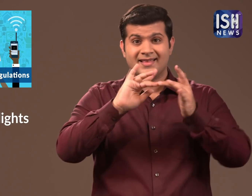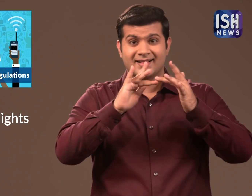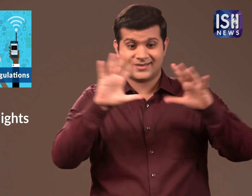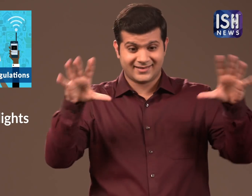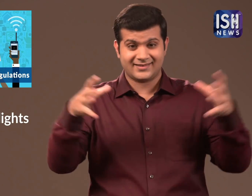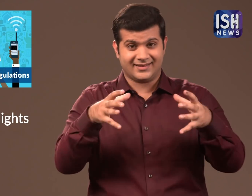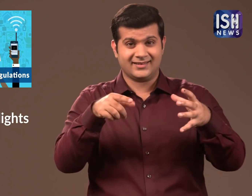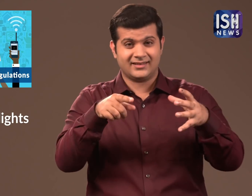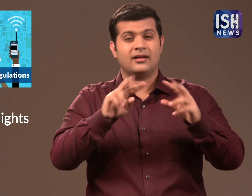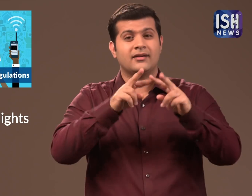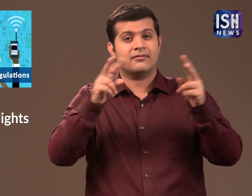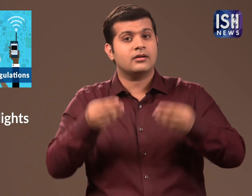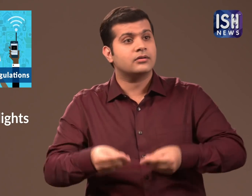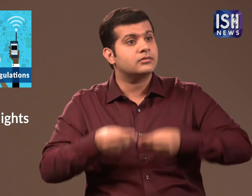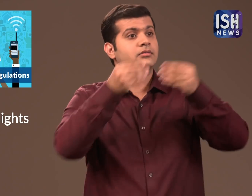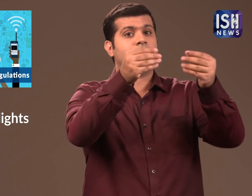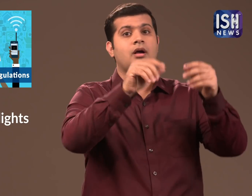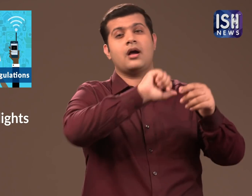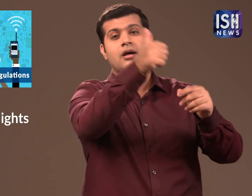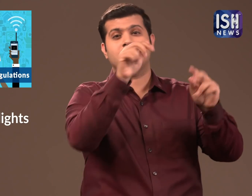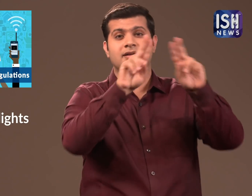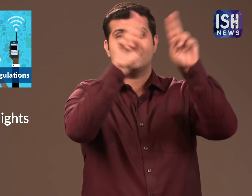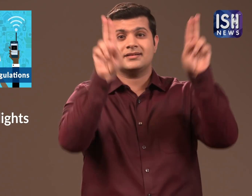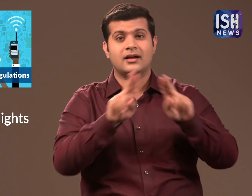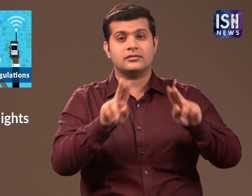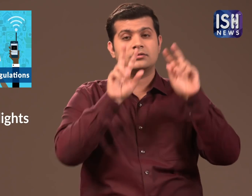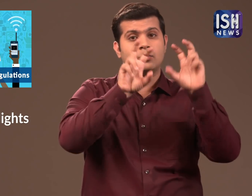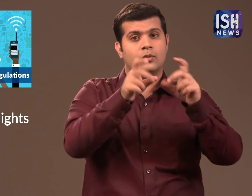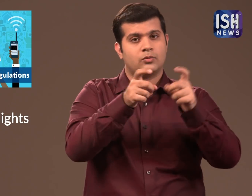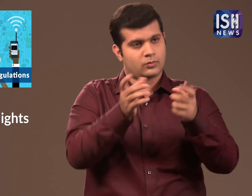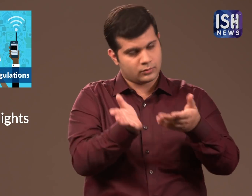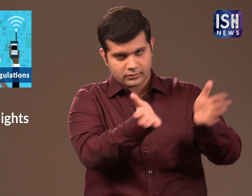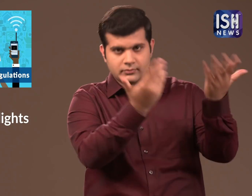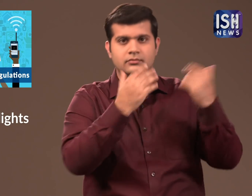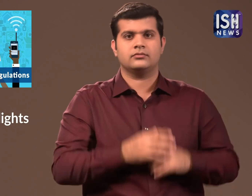and give it to some other suitable international body.